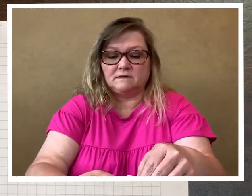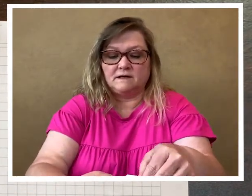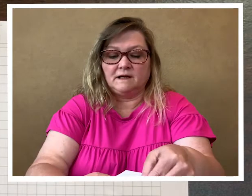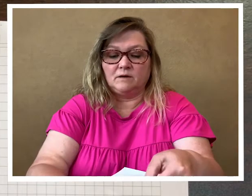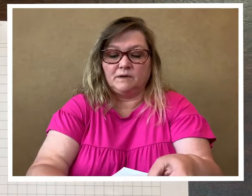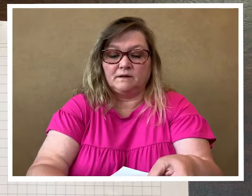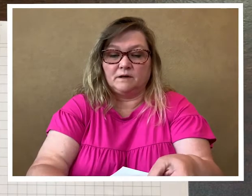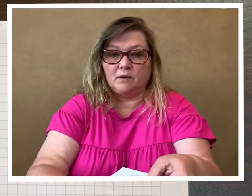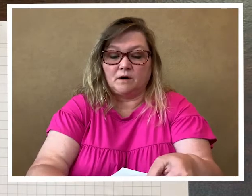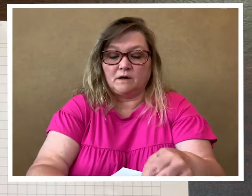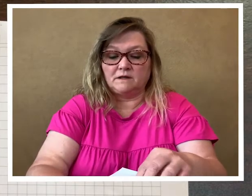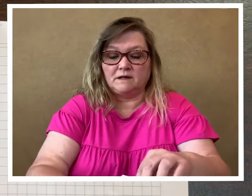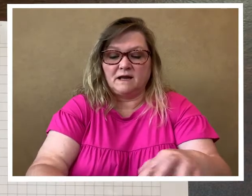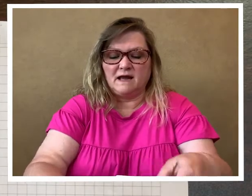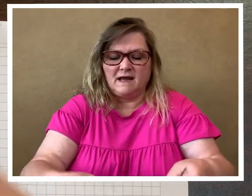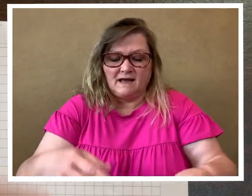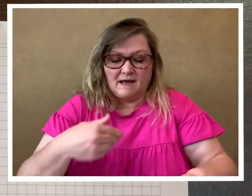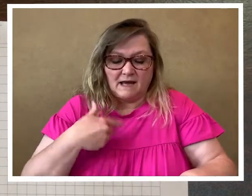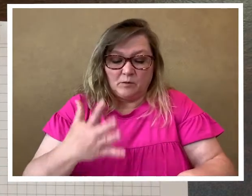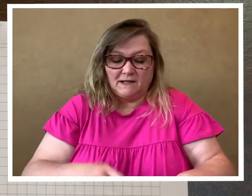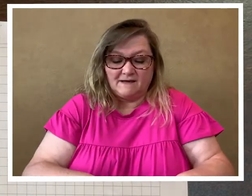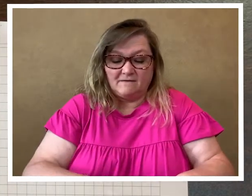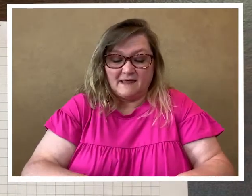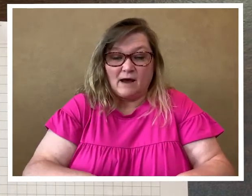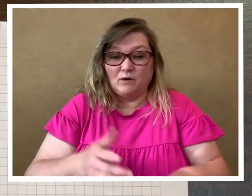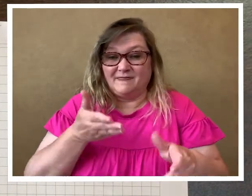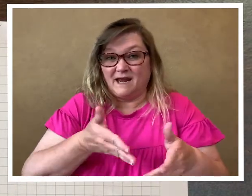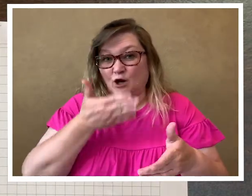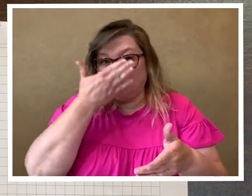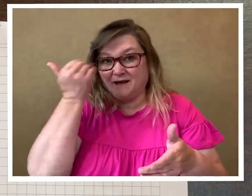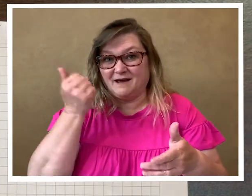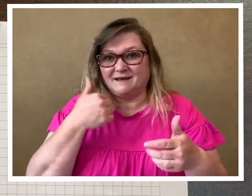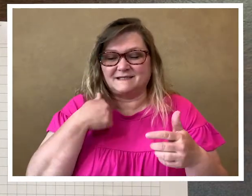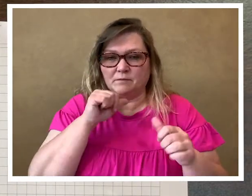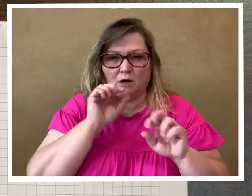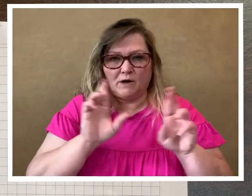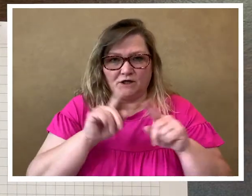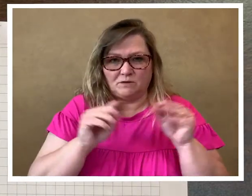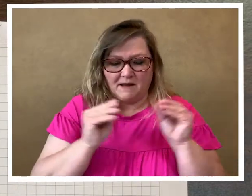peel it apart. I'm gonna leave that one there because I'm not ready to mount